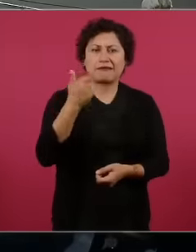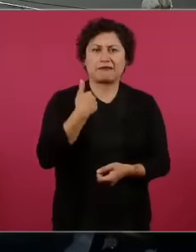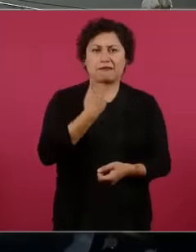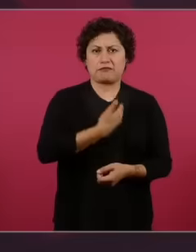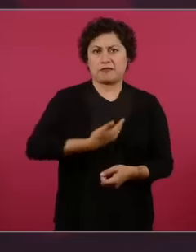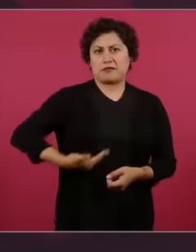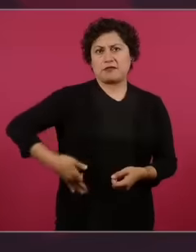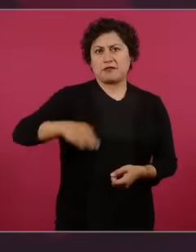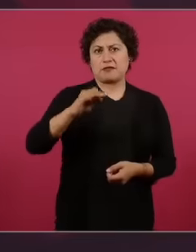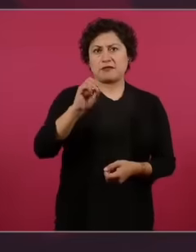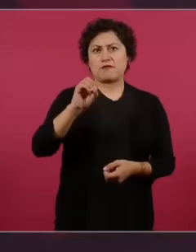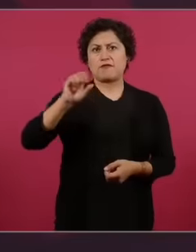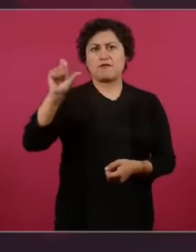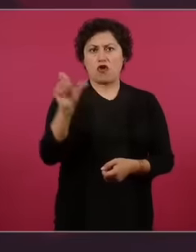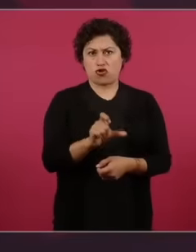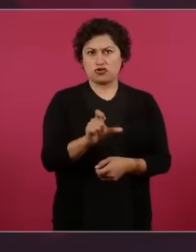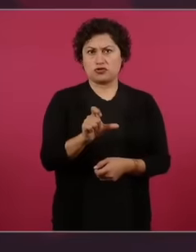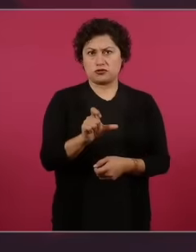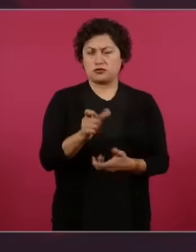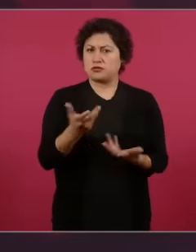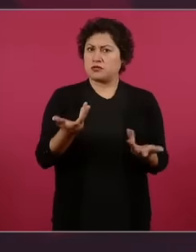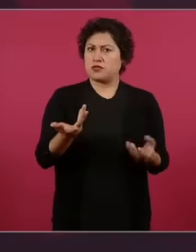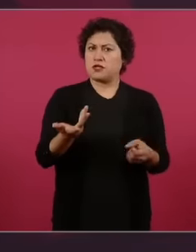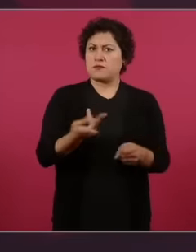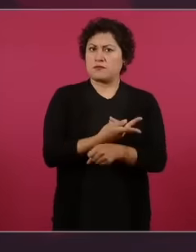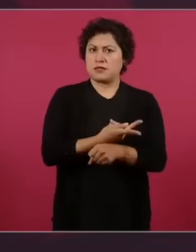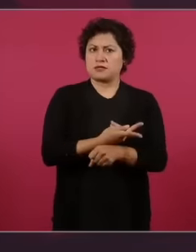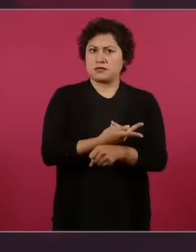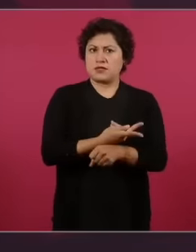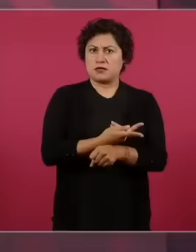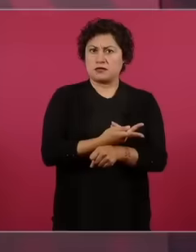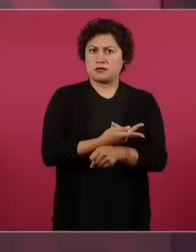his secretaries as delegates in the States